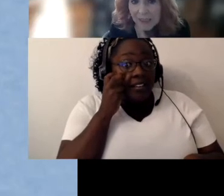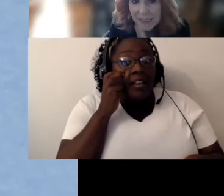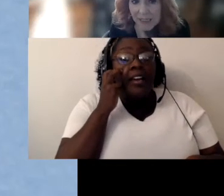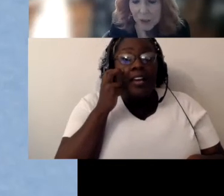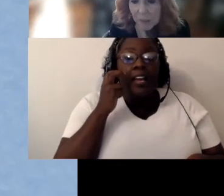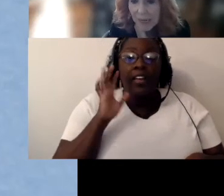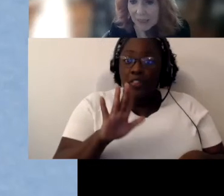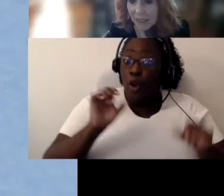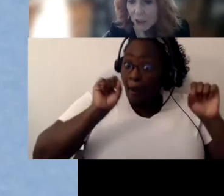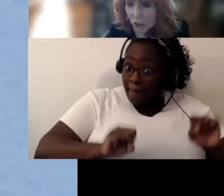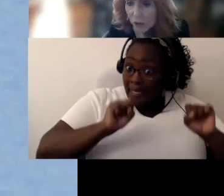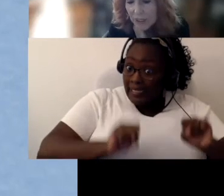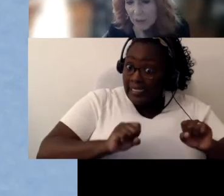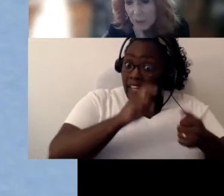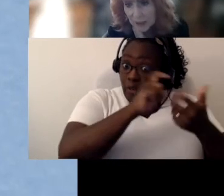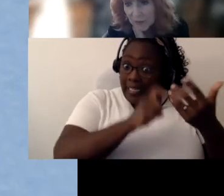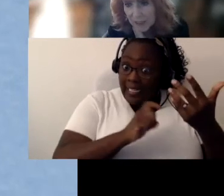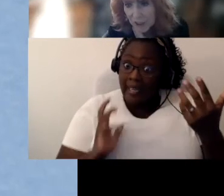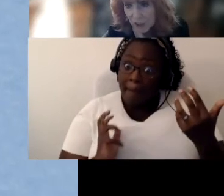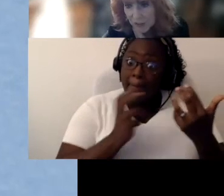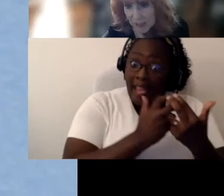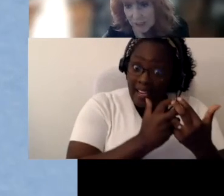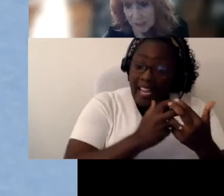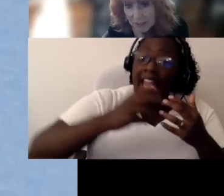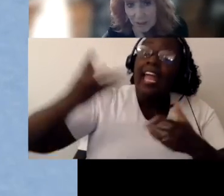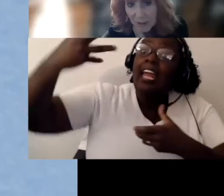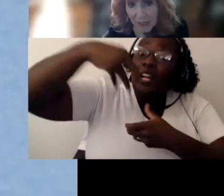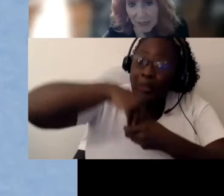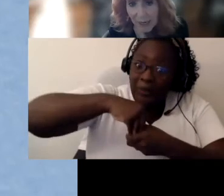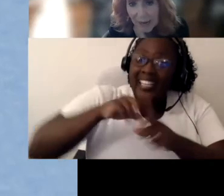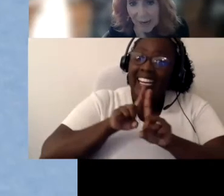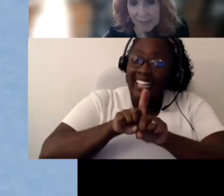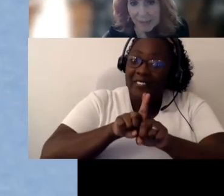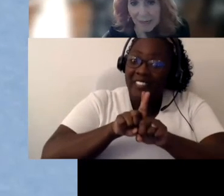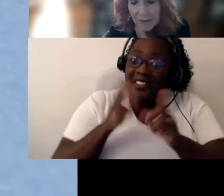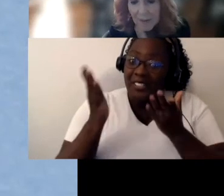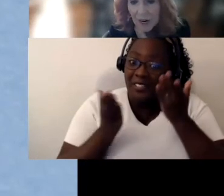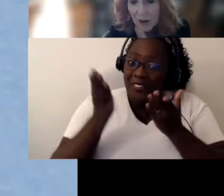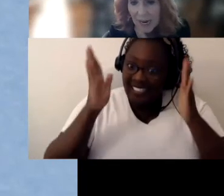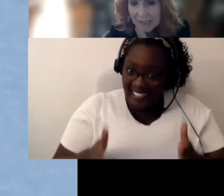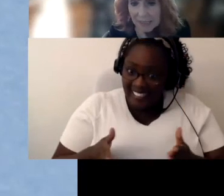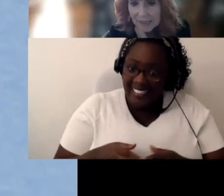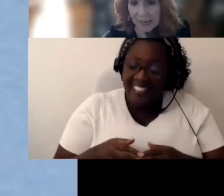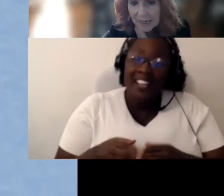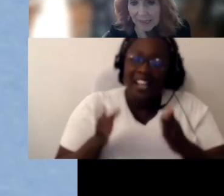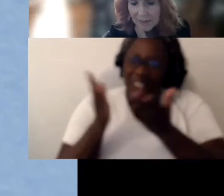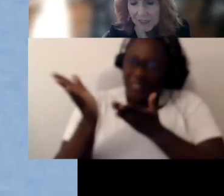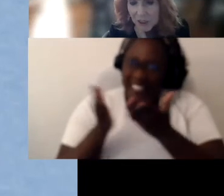and needs are met including through intervener services. Okay, and they are asking that in